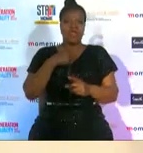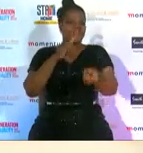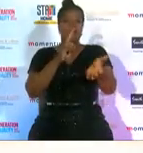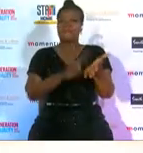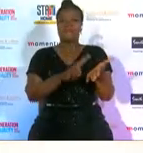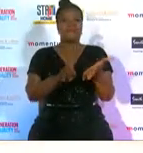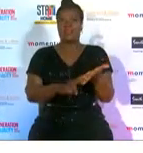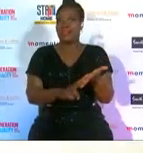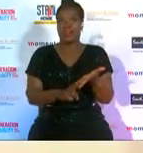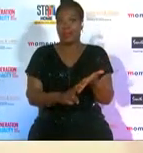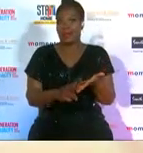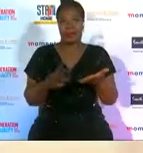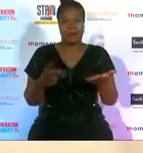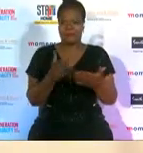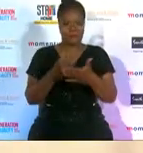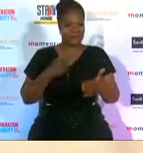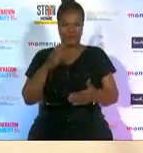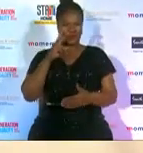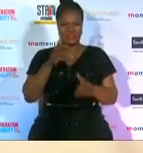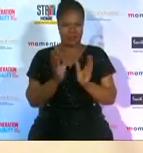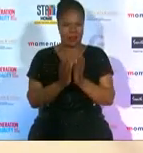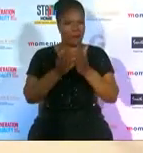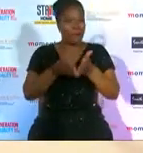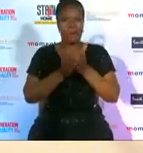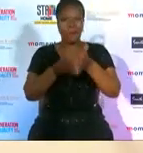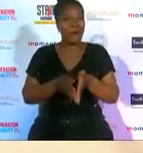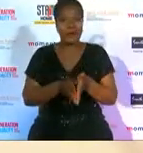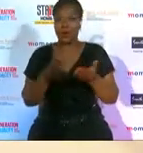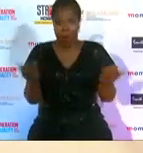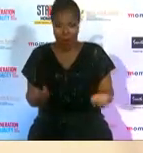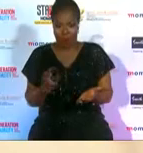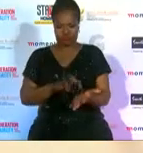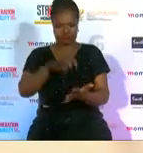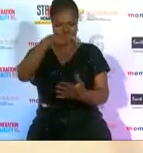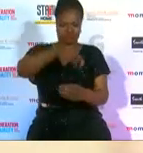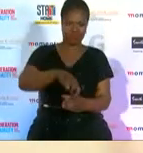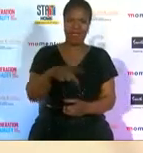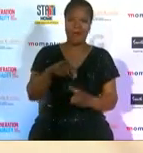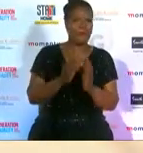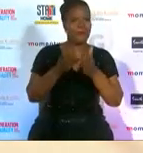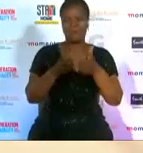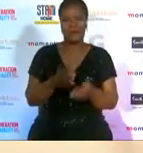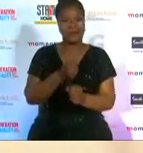boat before then i've never been in a boat myself even prior to to to then and it was like change of